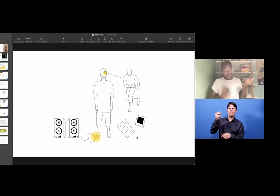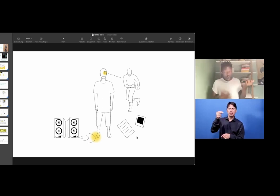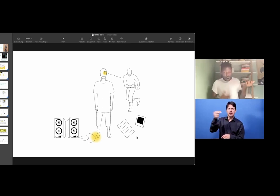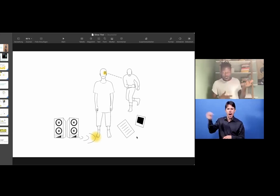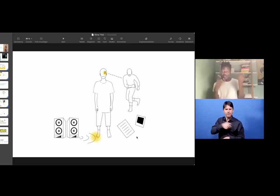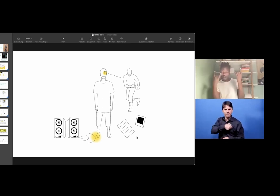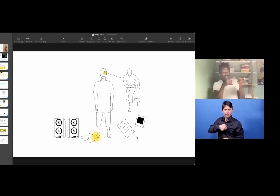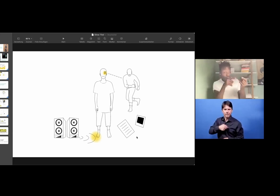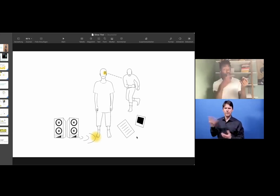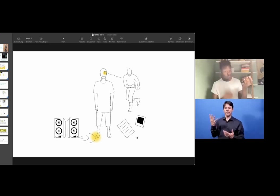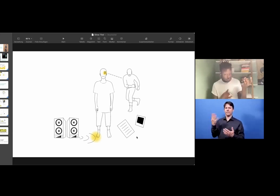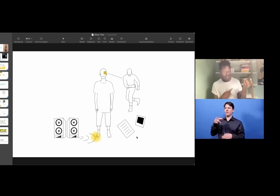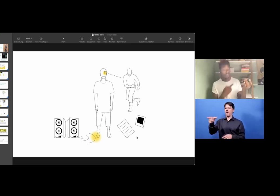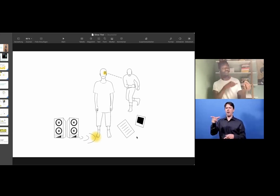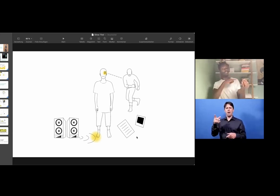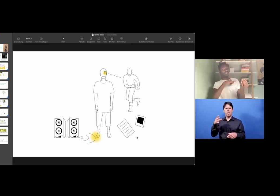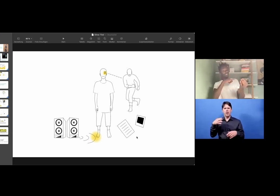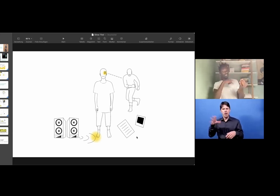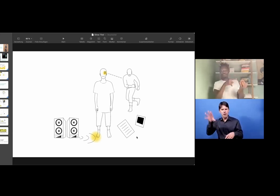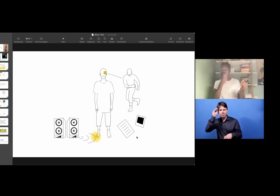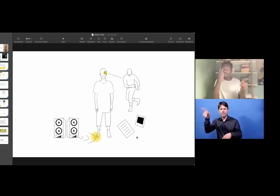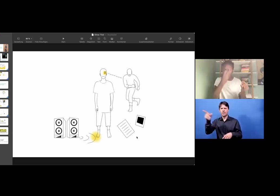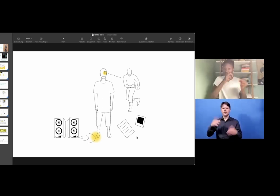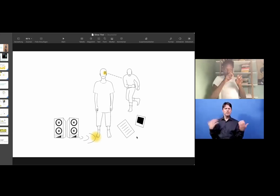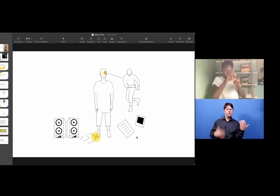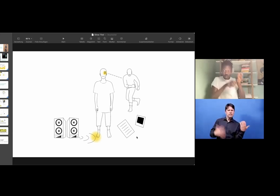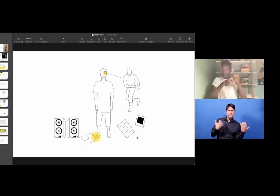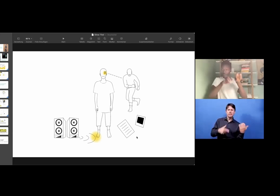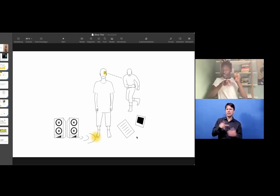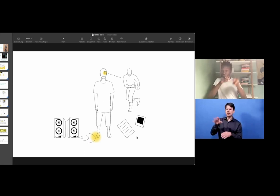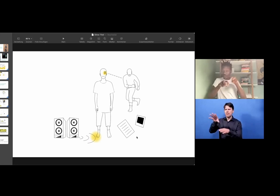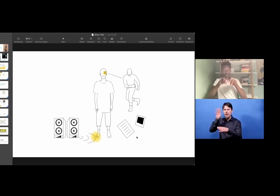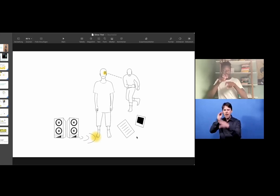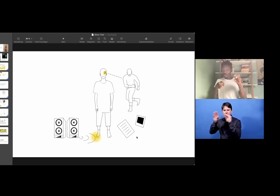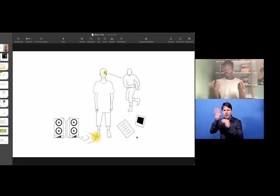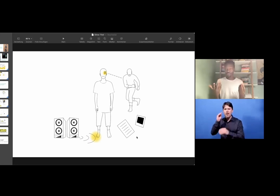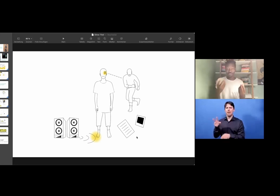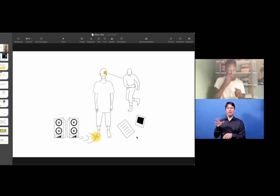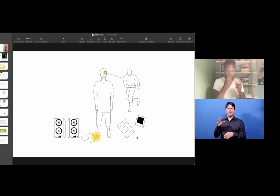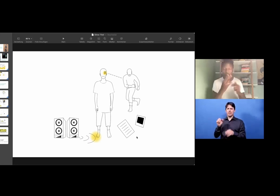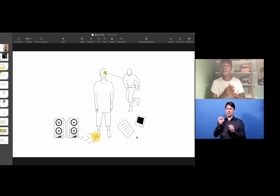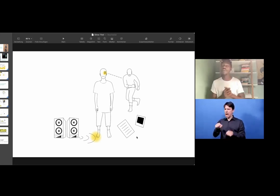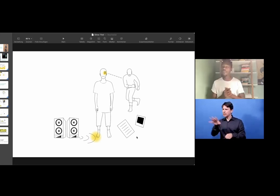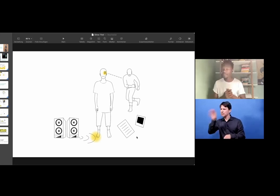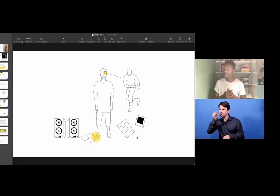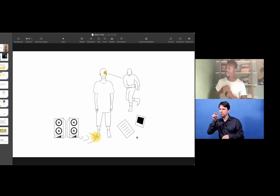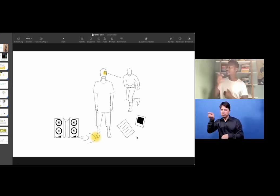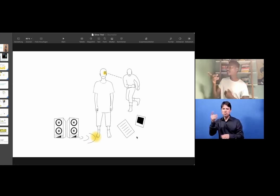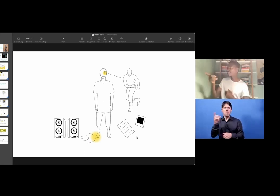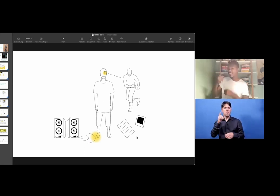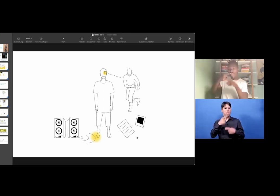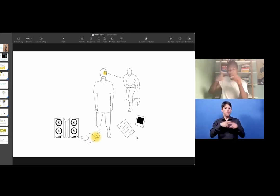It is important to see the music style of an artist. And that helps me understand, too.